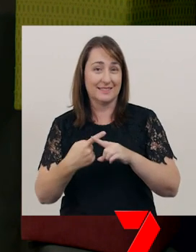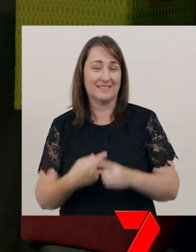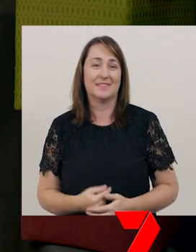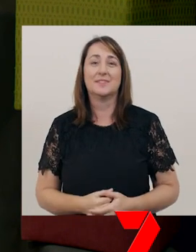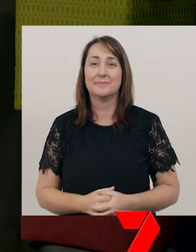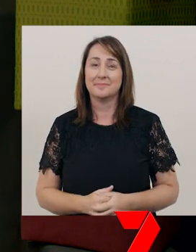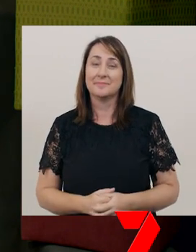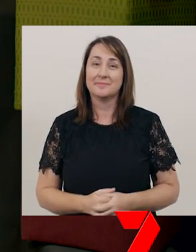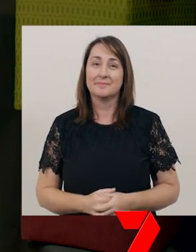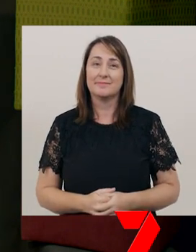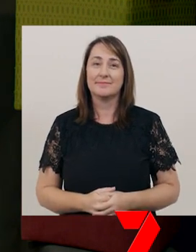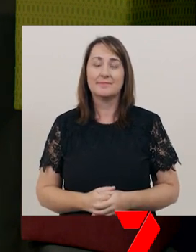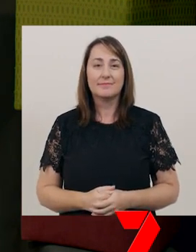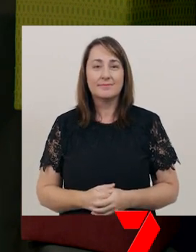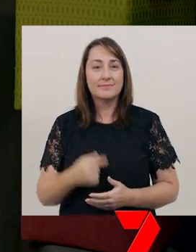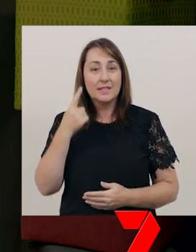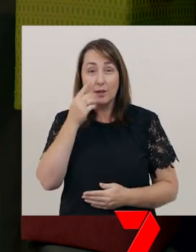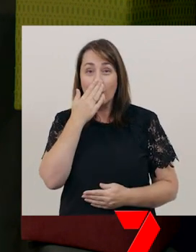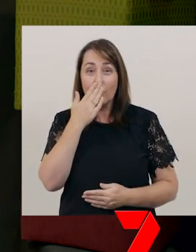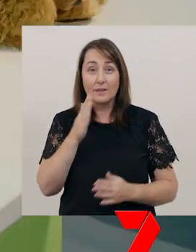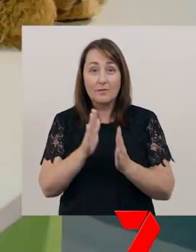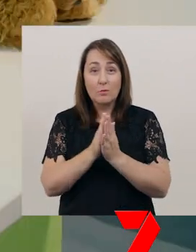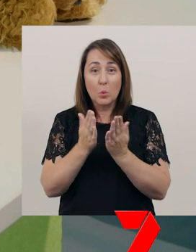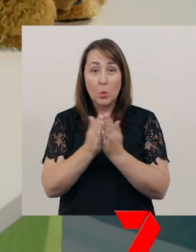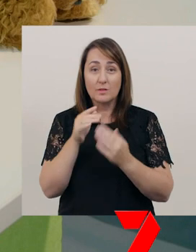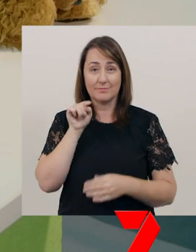This is the front cover of the story.